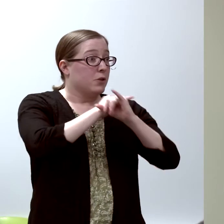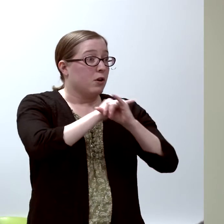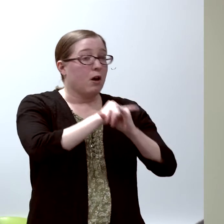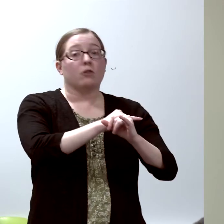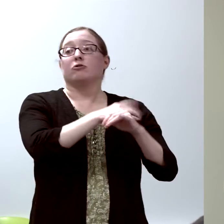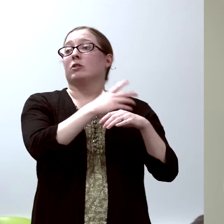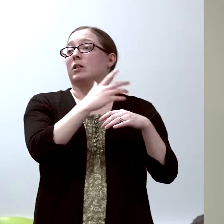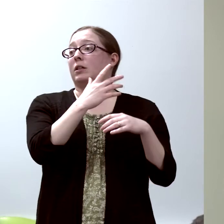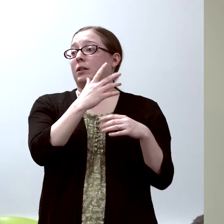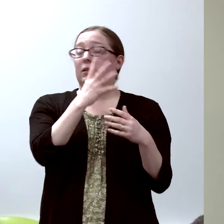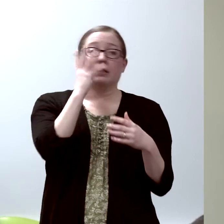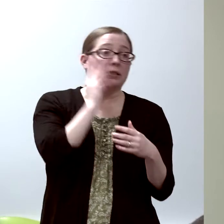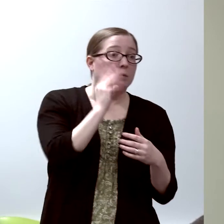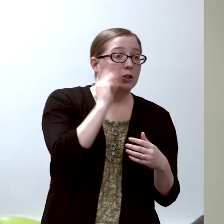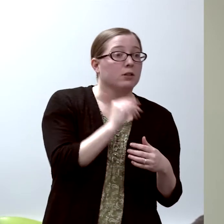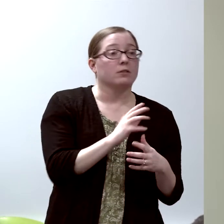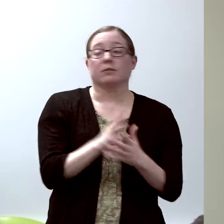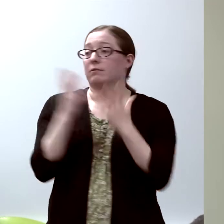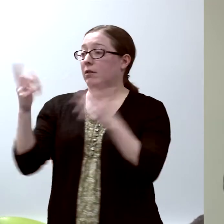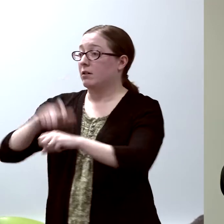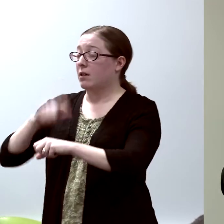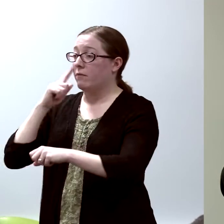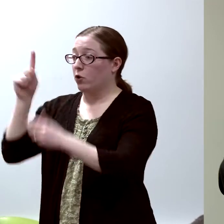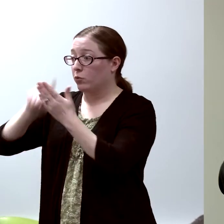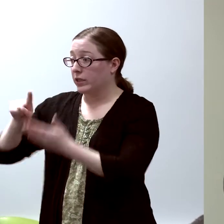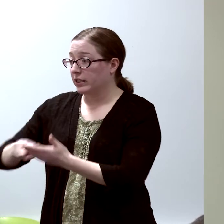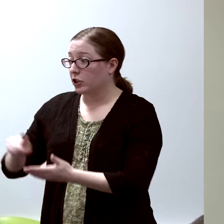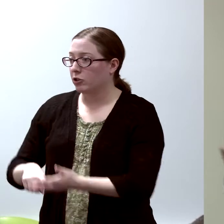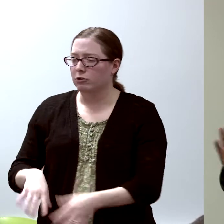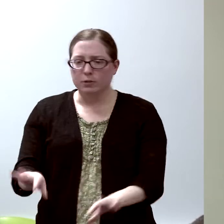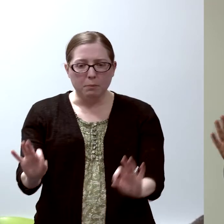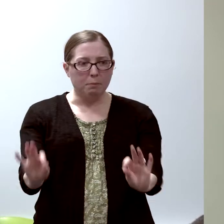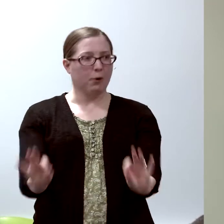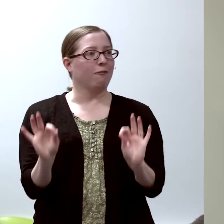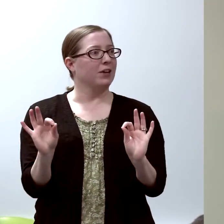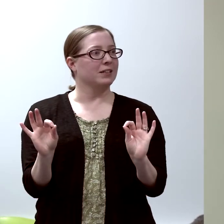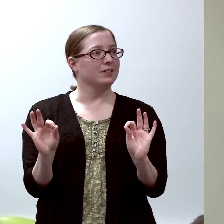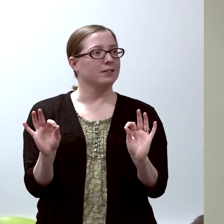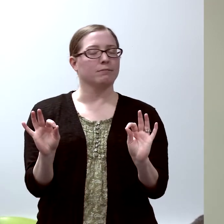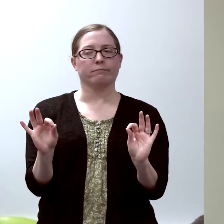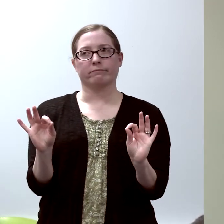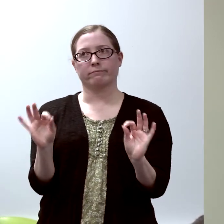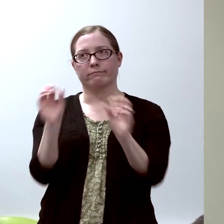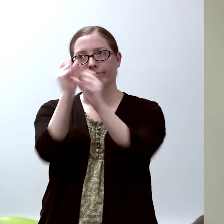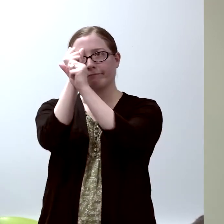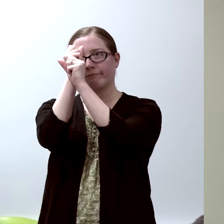"I'll have time for my research. This is perfect." I had this idea of how the world was gonna work...